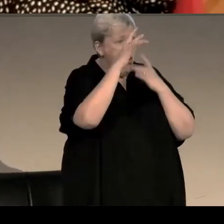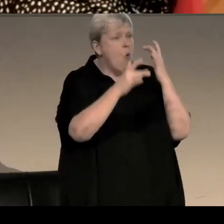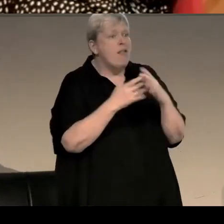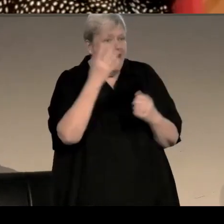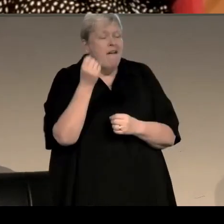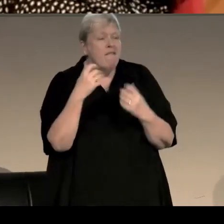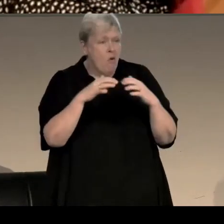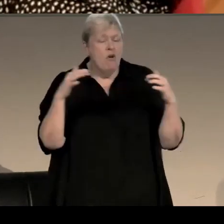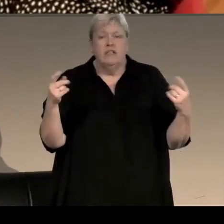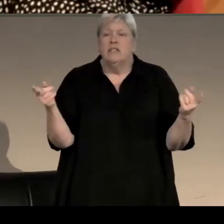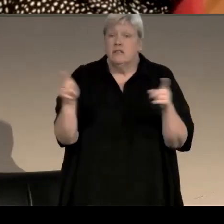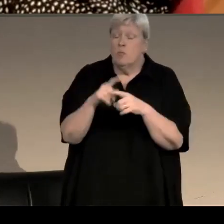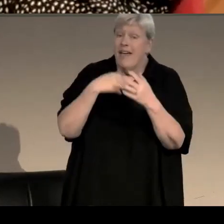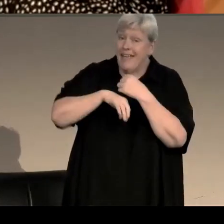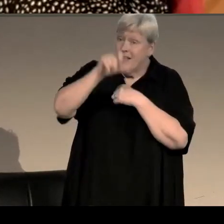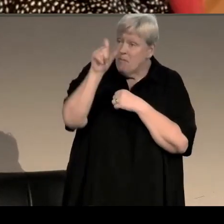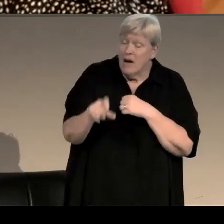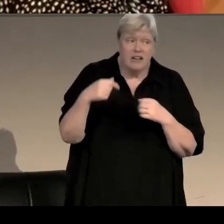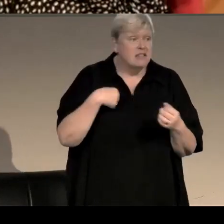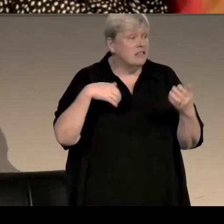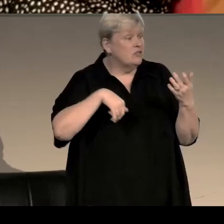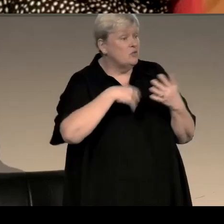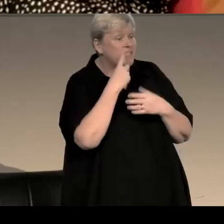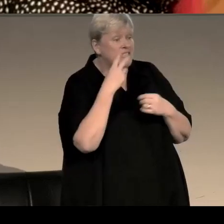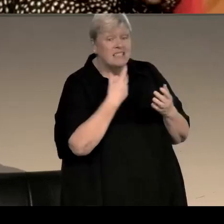If you're part of the in-person audience you'll notice in front of you you've got a little screen